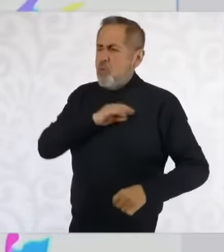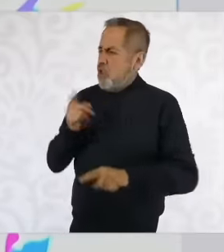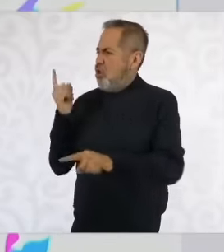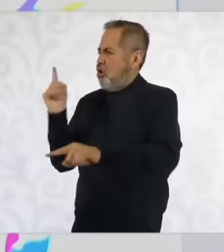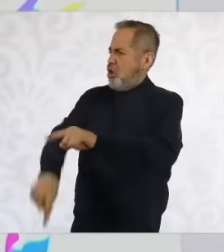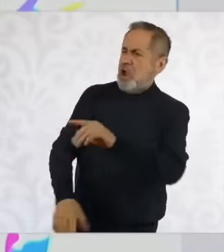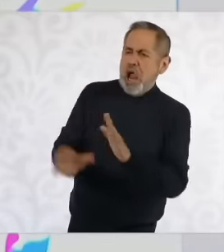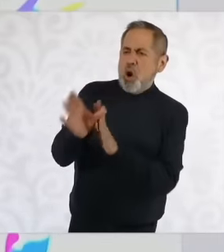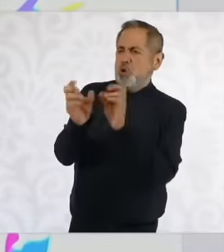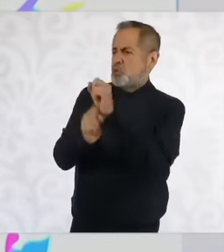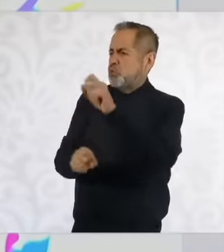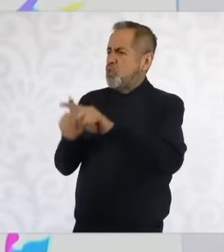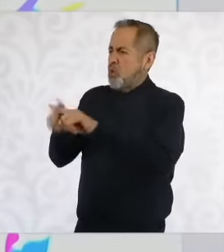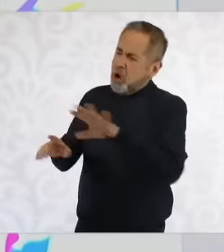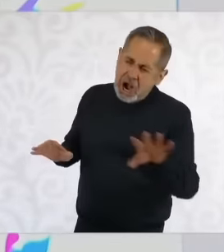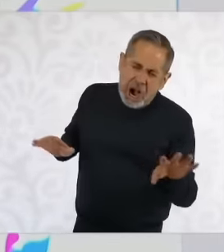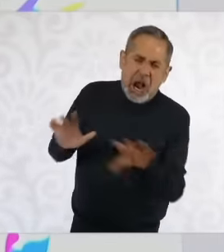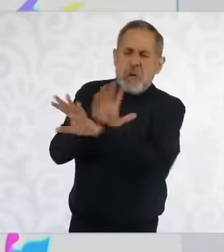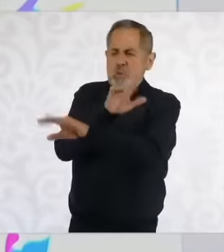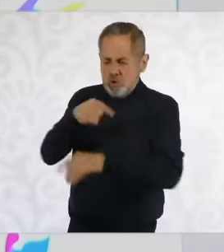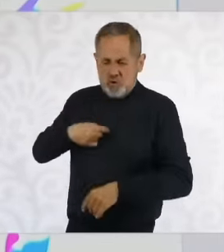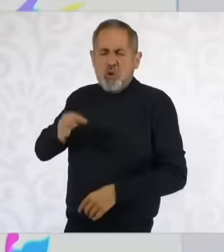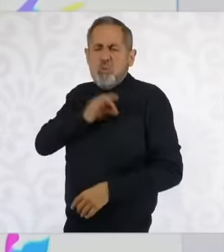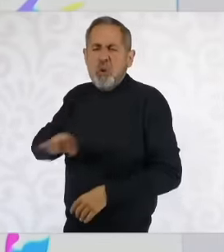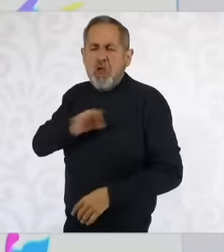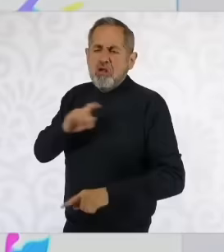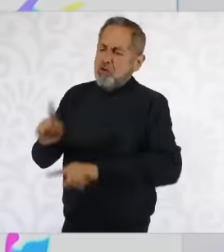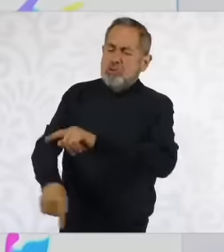Constitution or It's